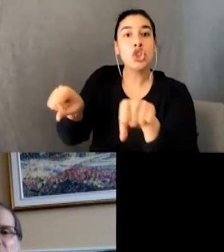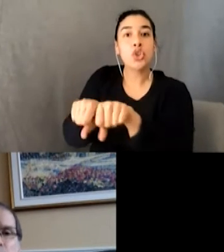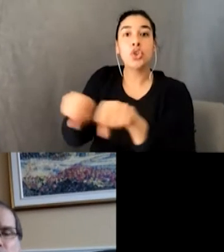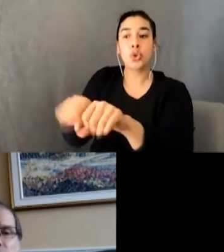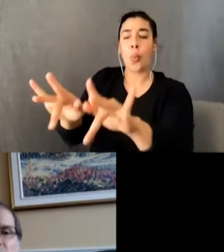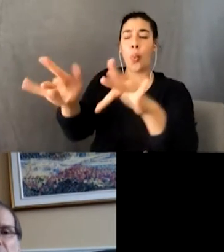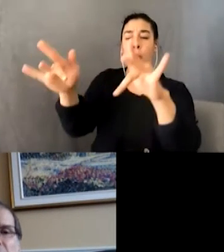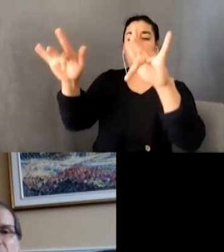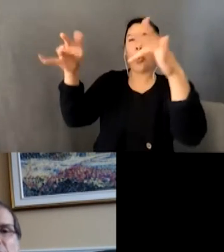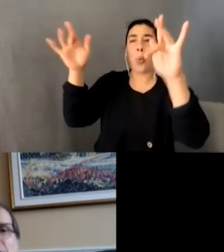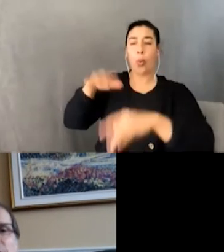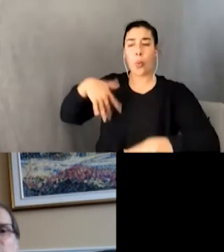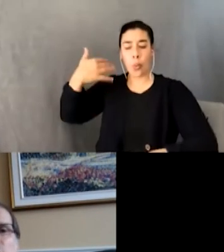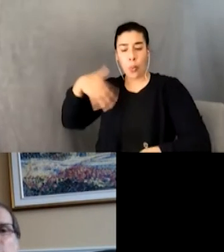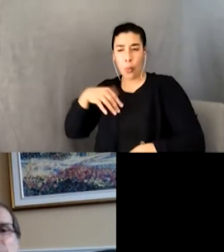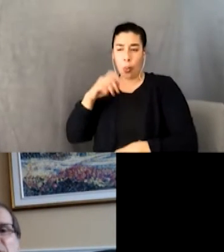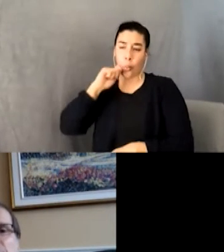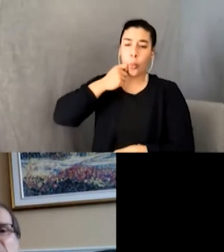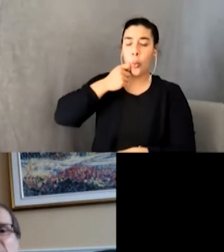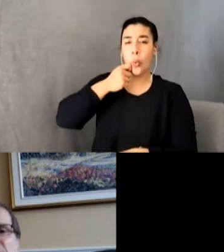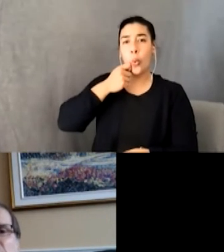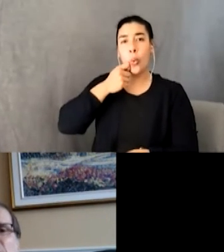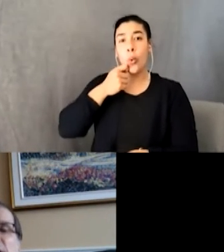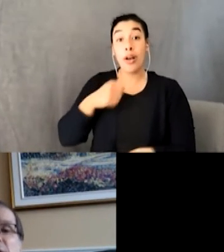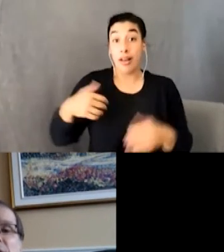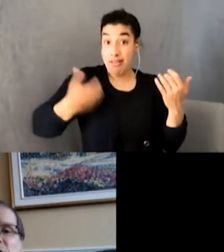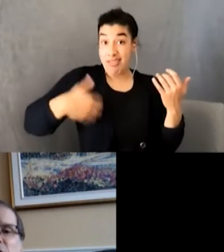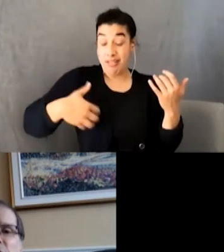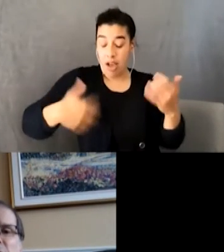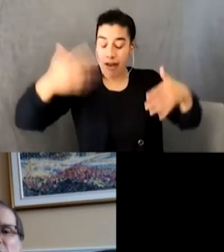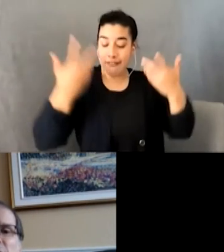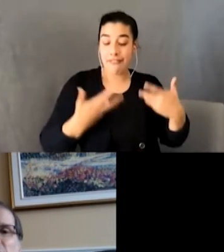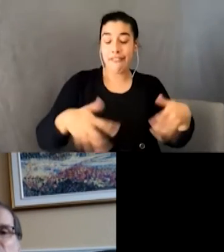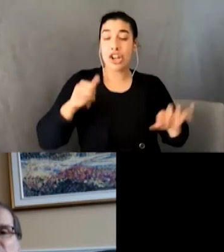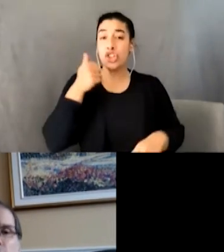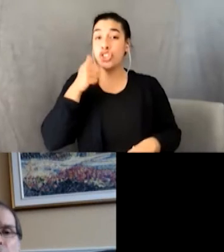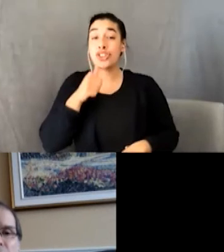“Mood for a Day,” and the girl whispered something in his ear, kissed his cheek, then strolled off in